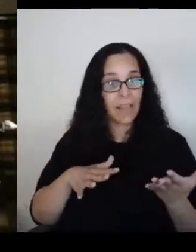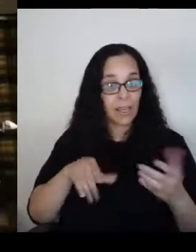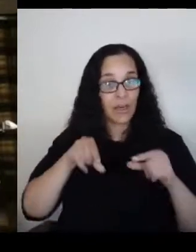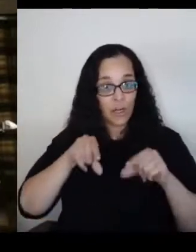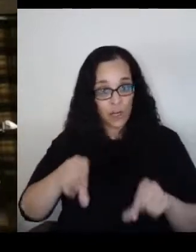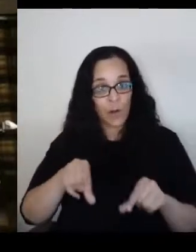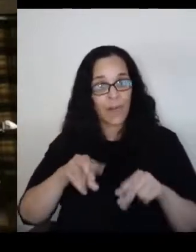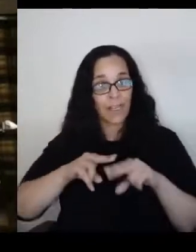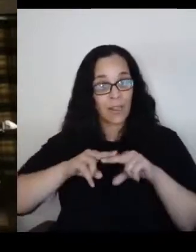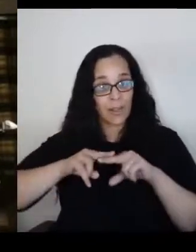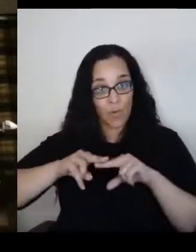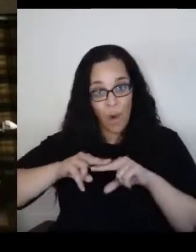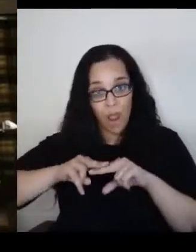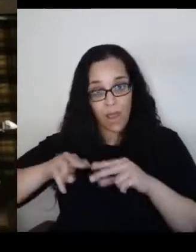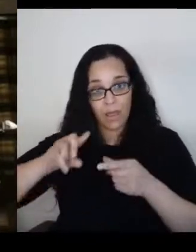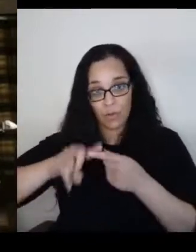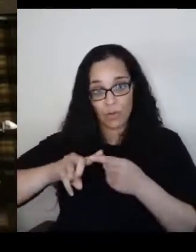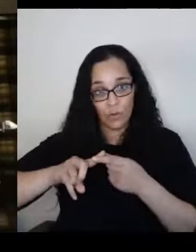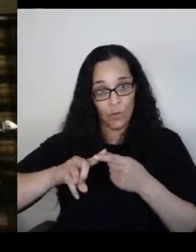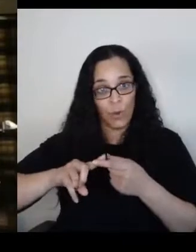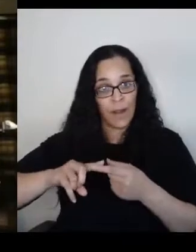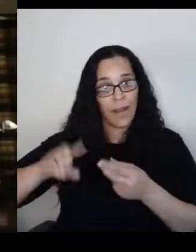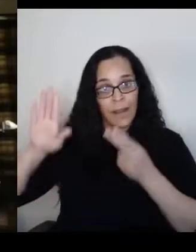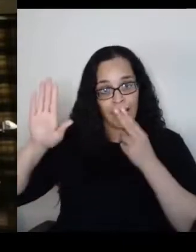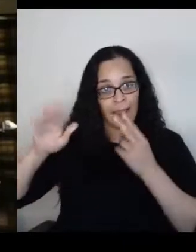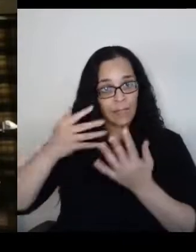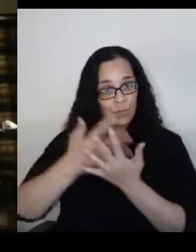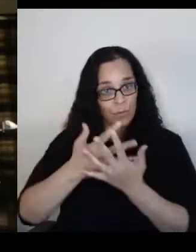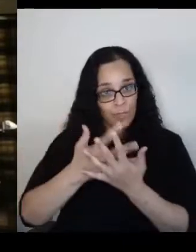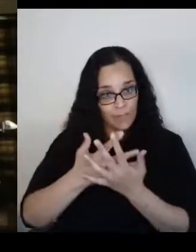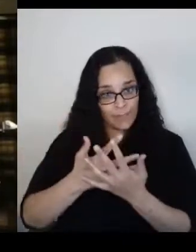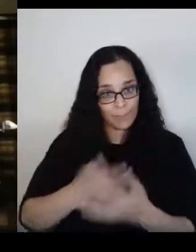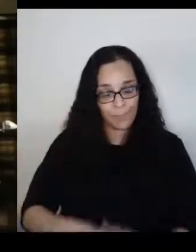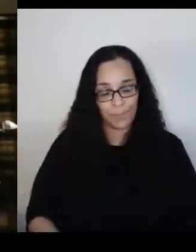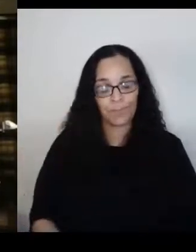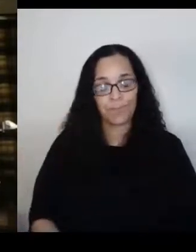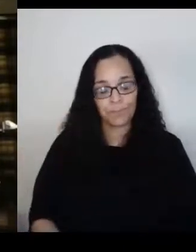So there, my mother, my grandmother and I were separated